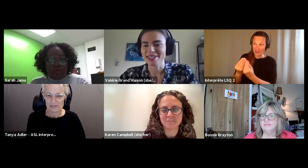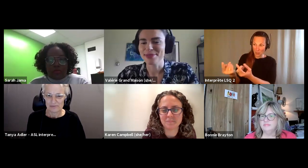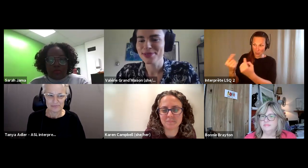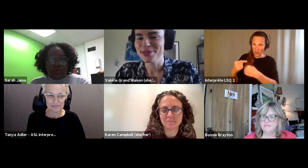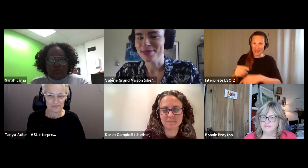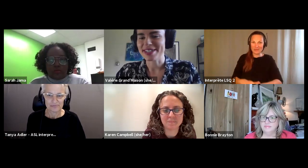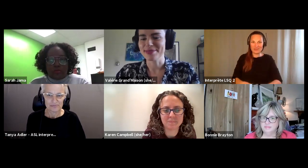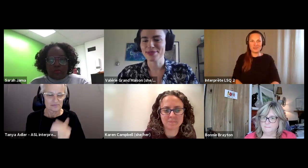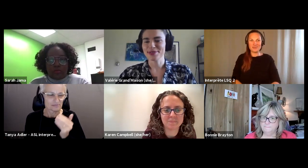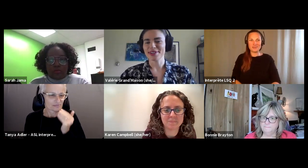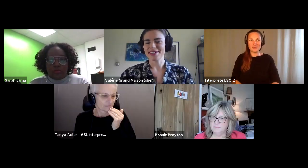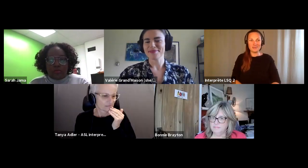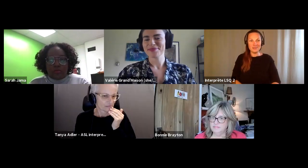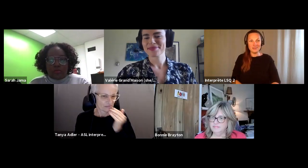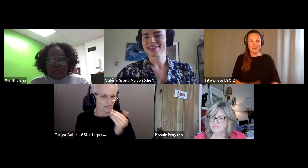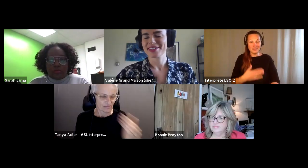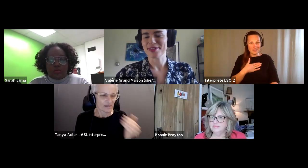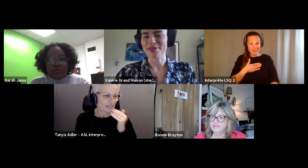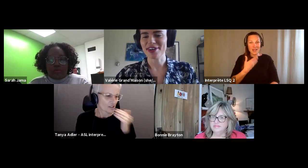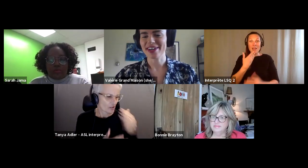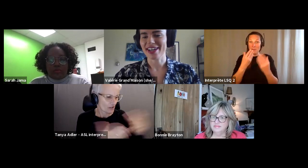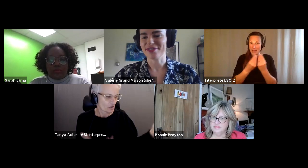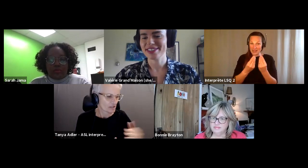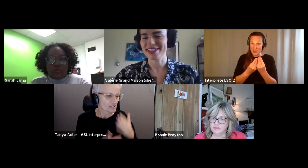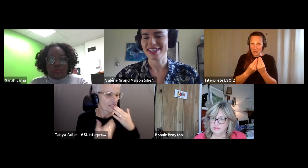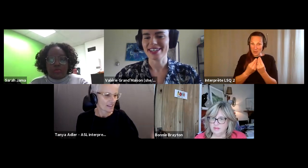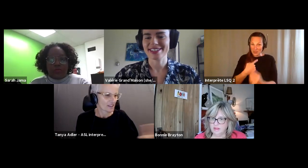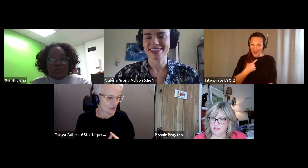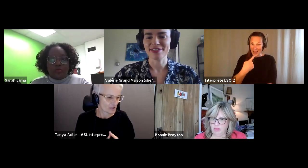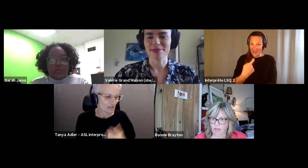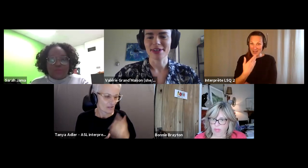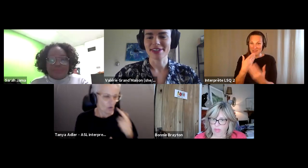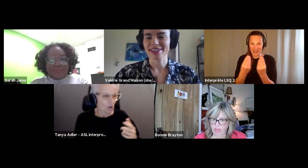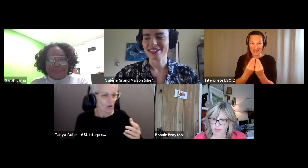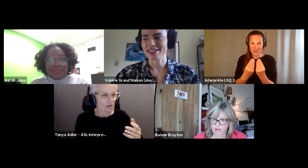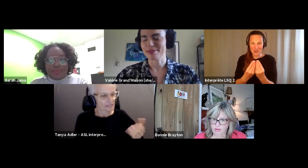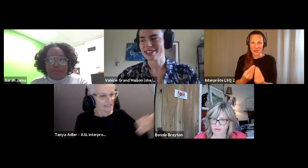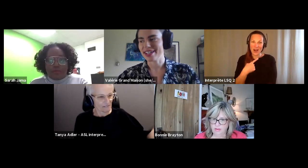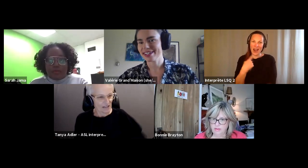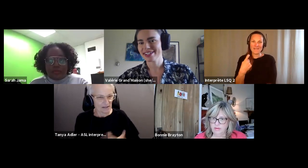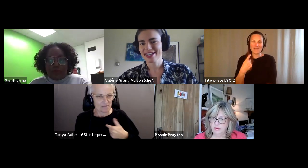Valérie Grand’Maison (she/elle): super cool. Valérie Grand’Maison (she/elle): mess for. Valérie Grand’Maison (she/elle): My work is the city that has the car.